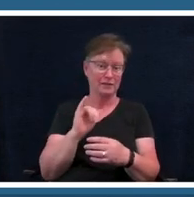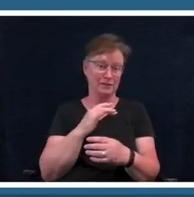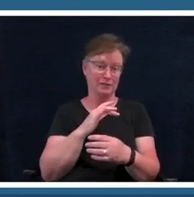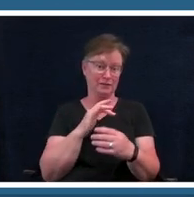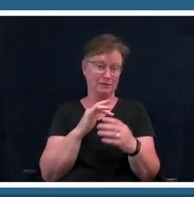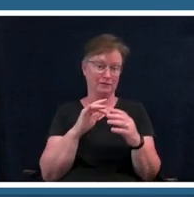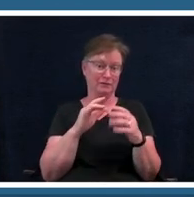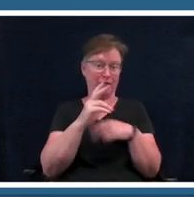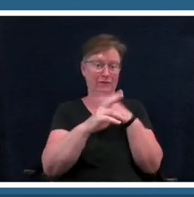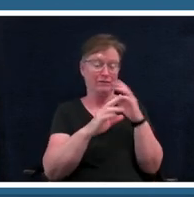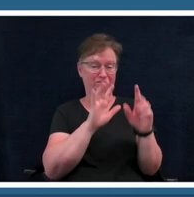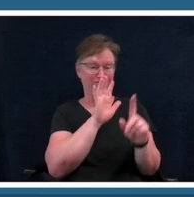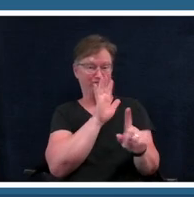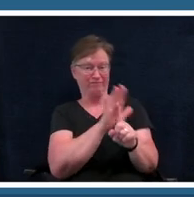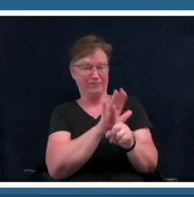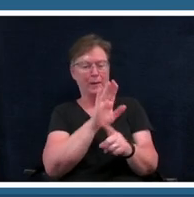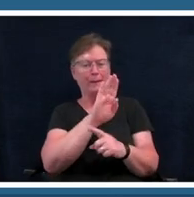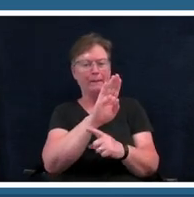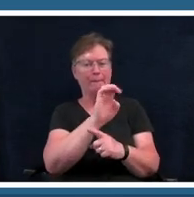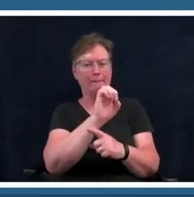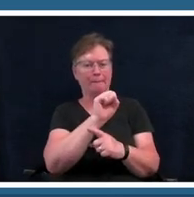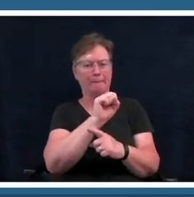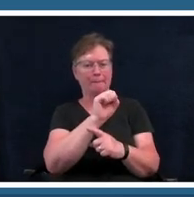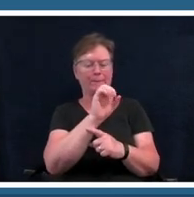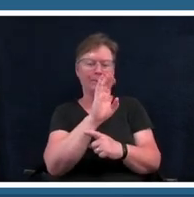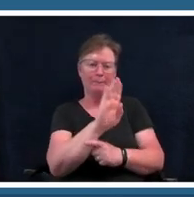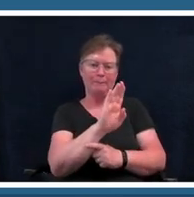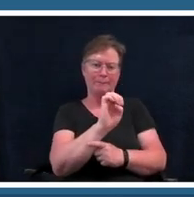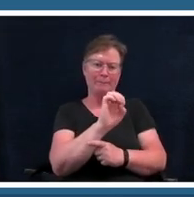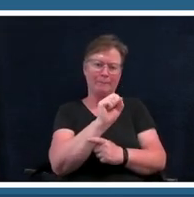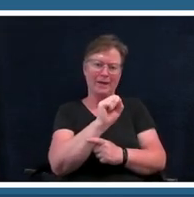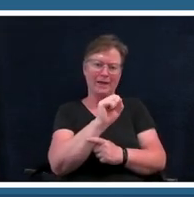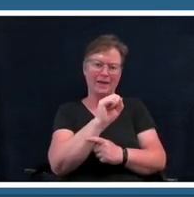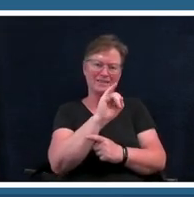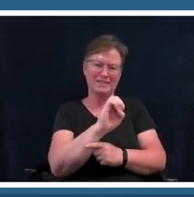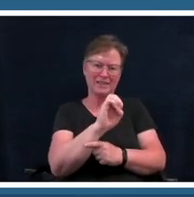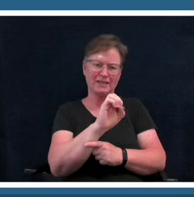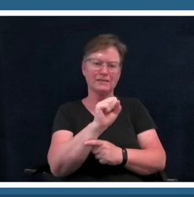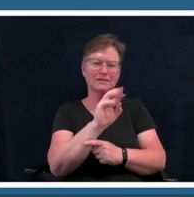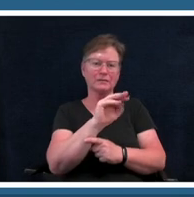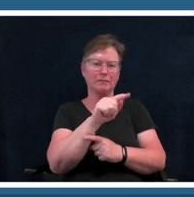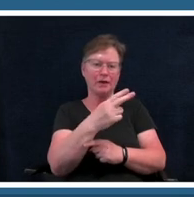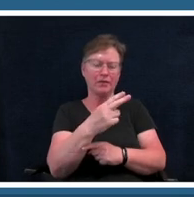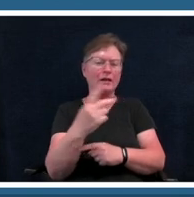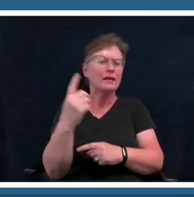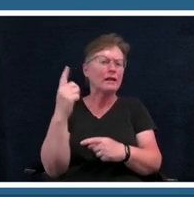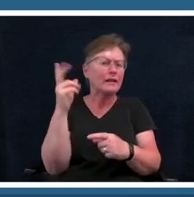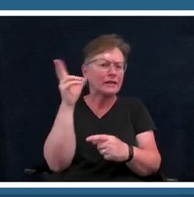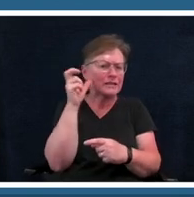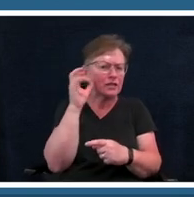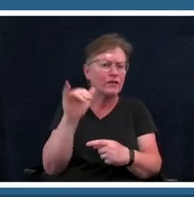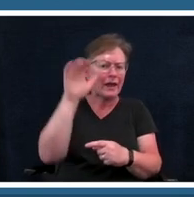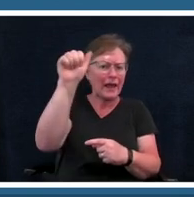you guys to really listen to again that aav structure now we've already seen an